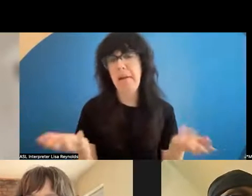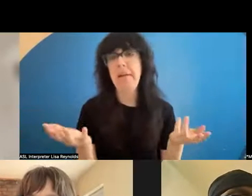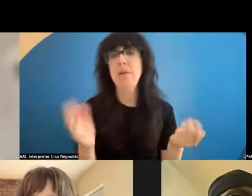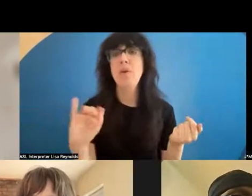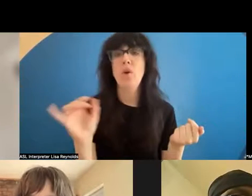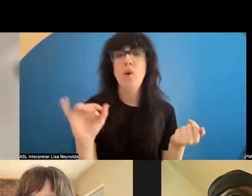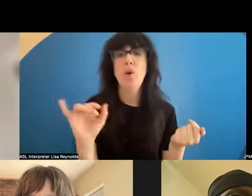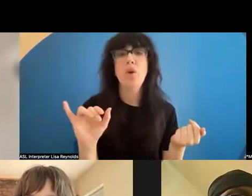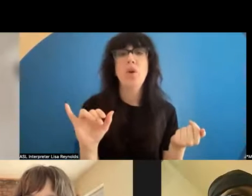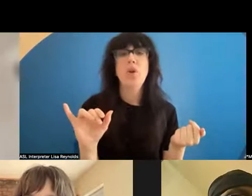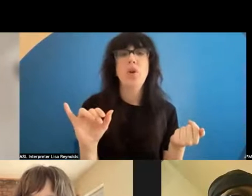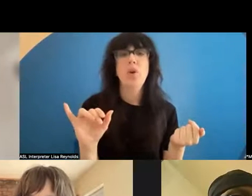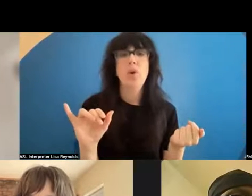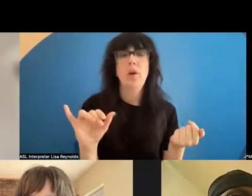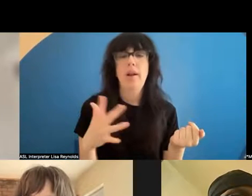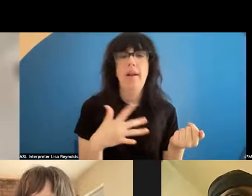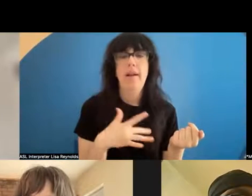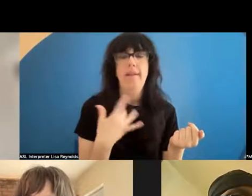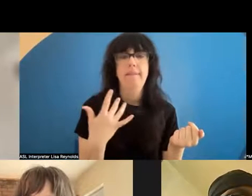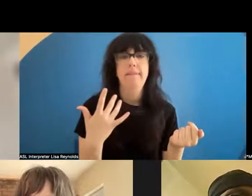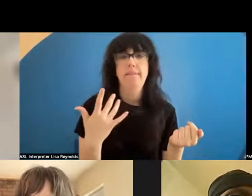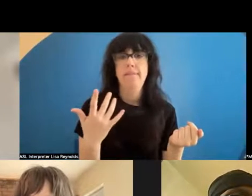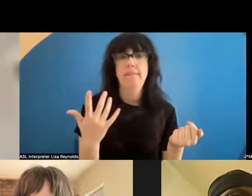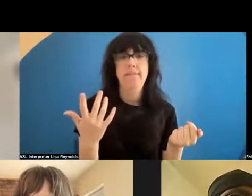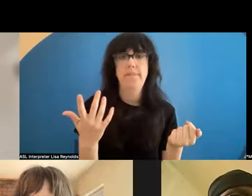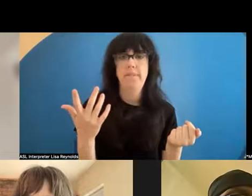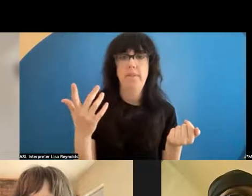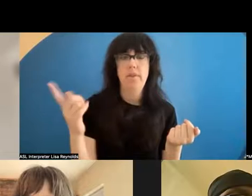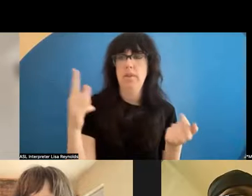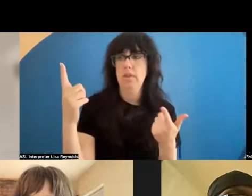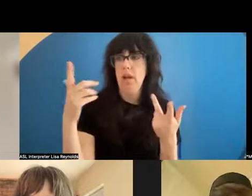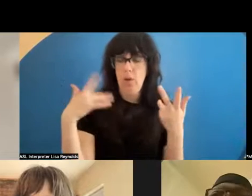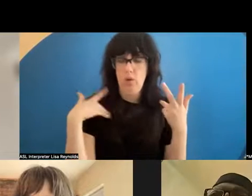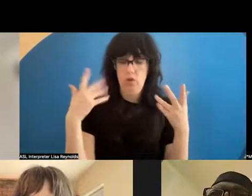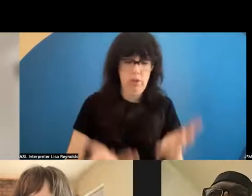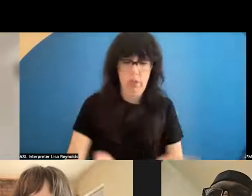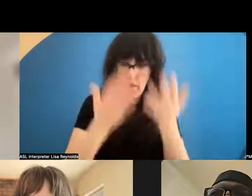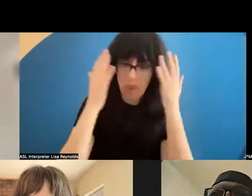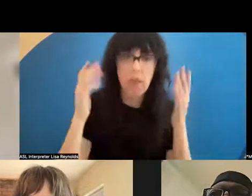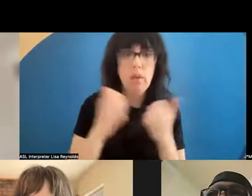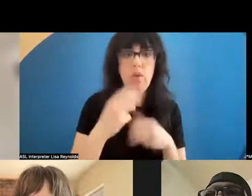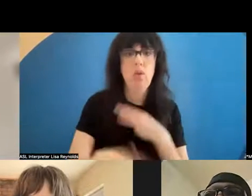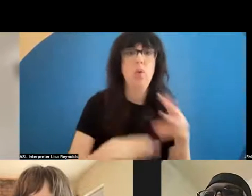thrown into the world of archiving when my older brother, at age 3